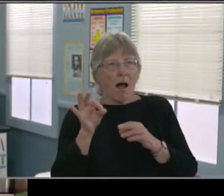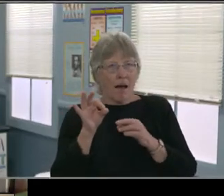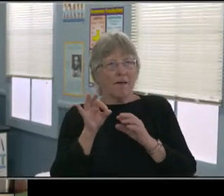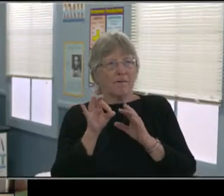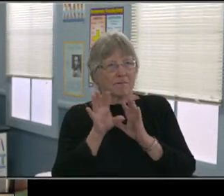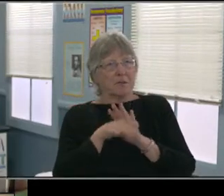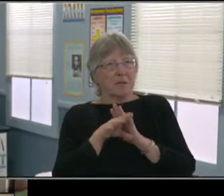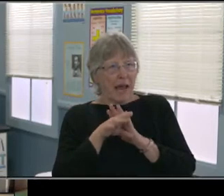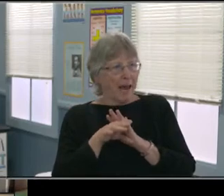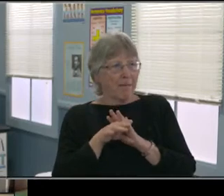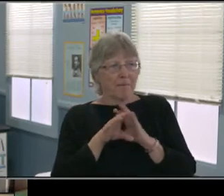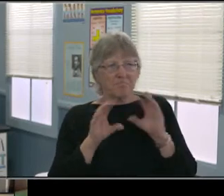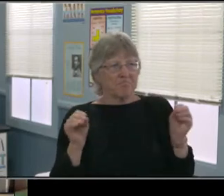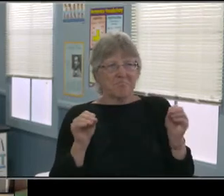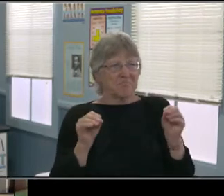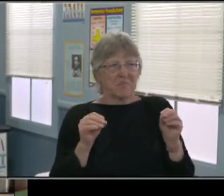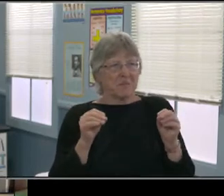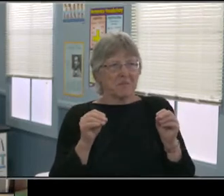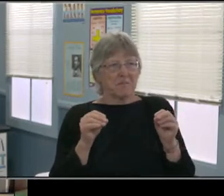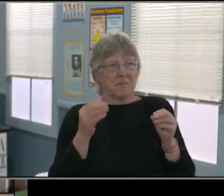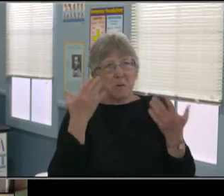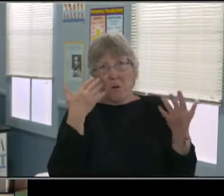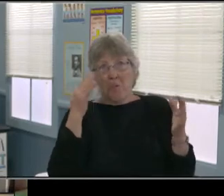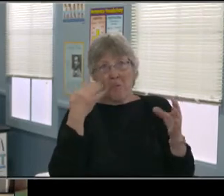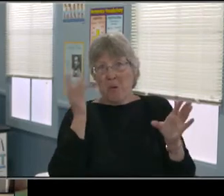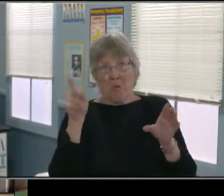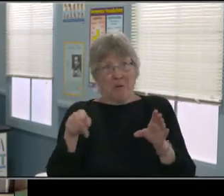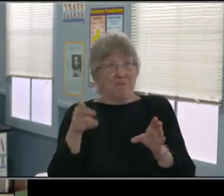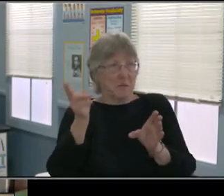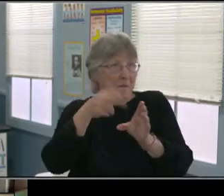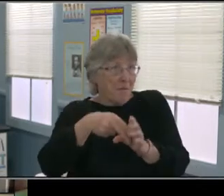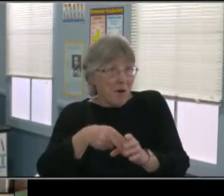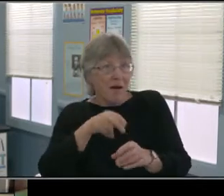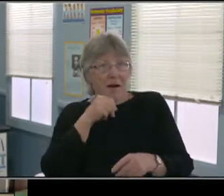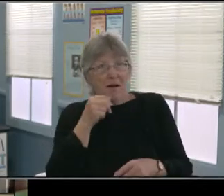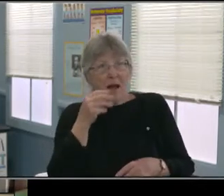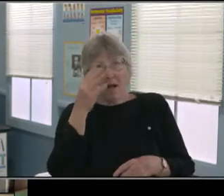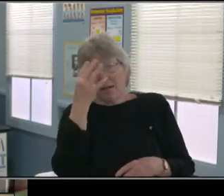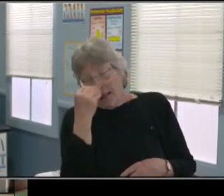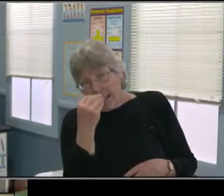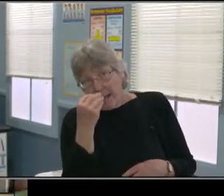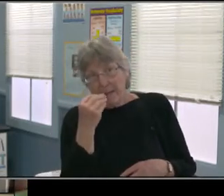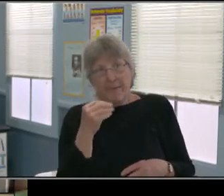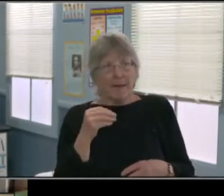and mom is working from home remotely, right? So the supervision is there physically